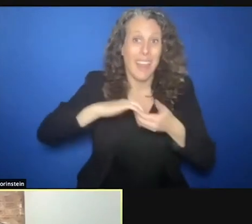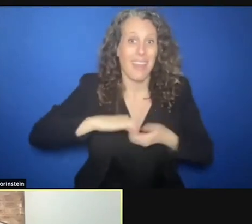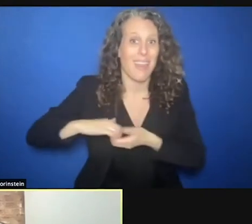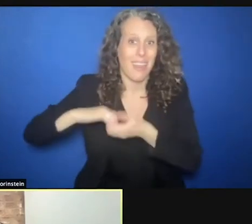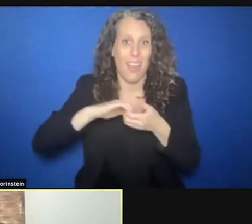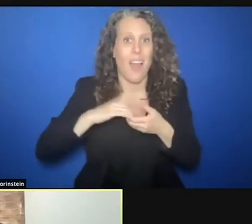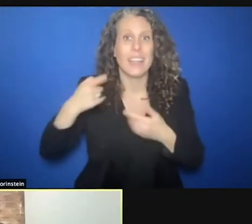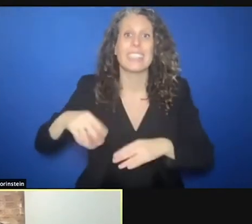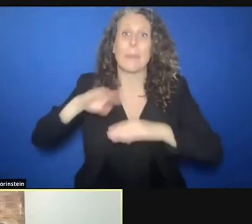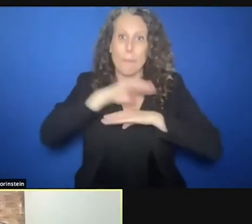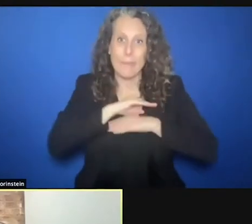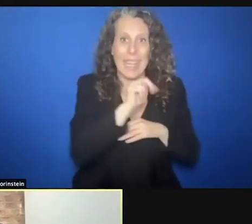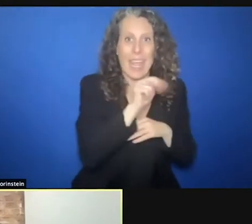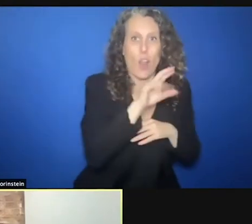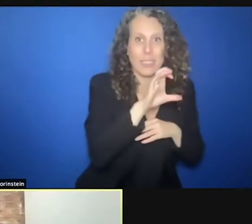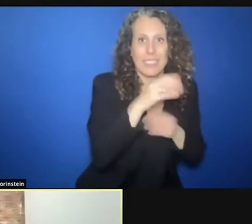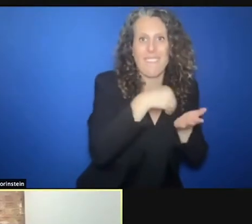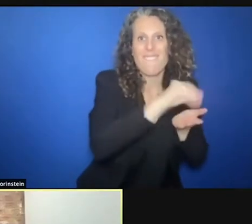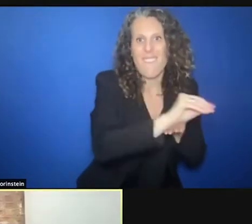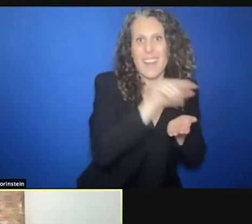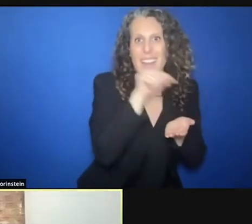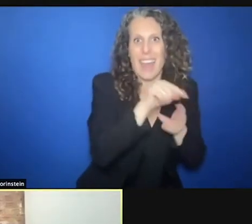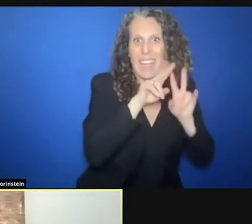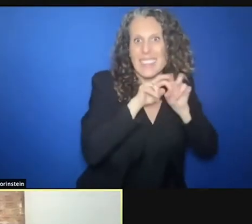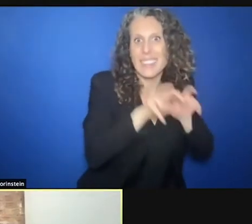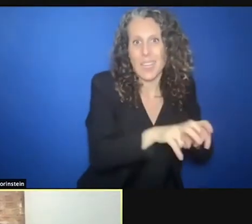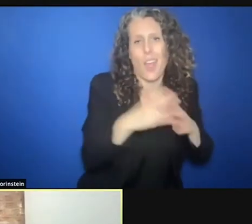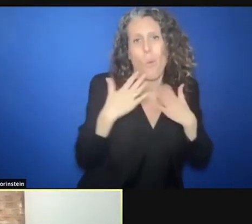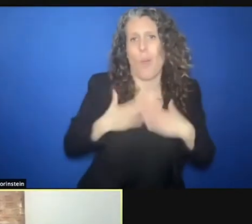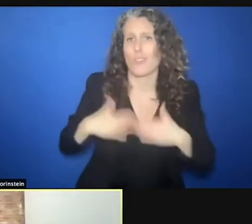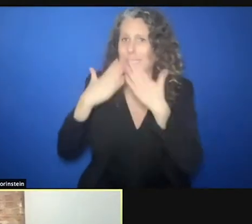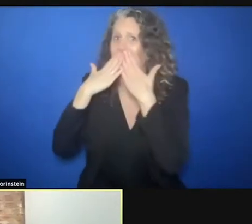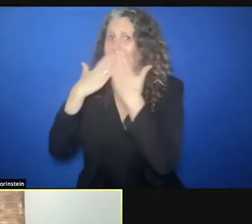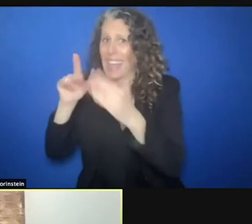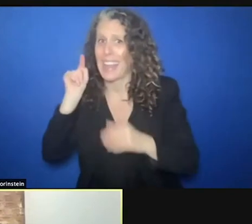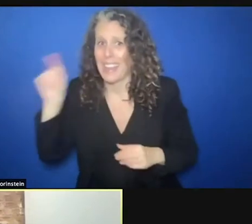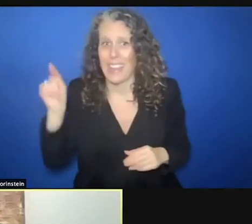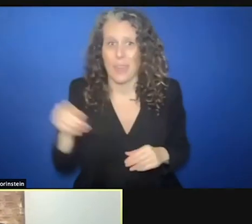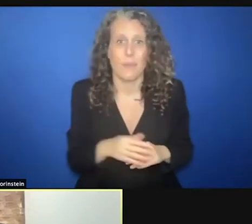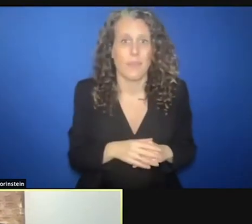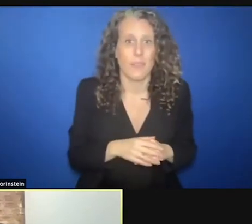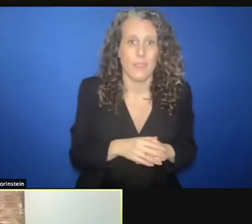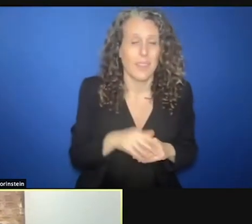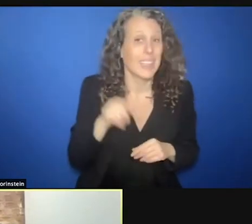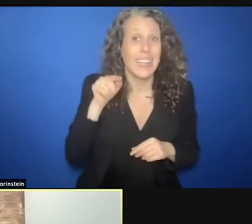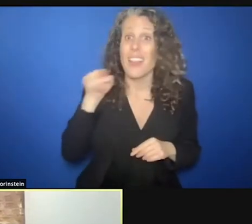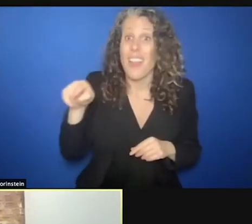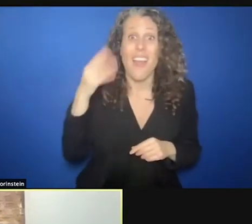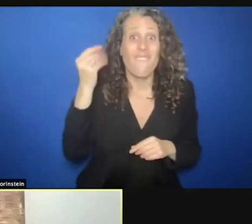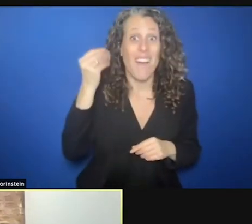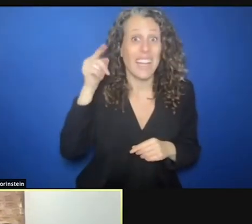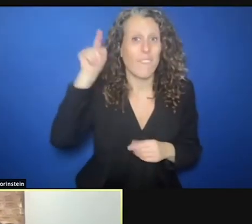the study and I want to appreciate them for it. It is acutely underfunded in order to do both the